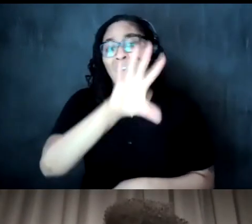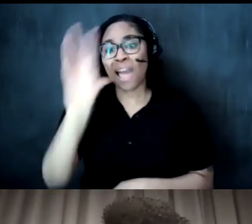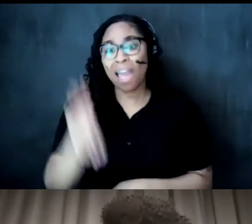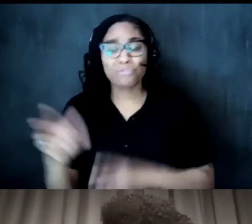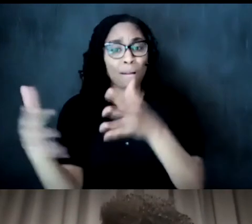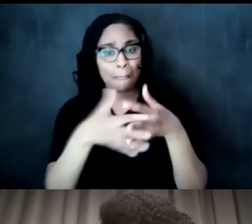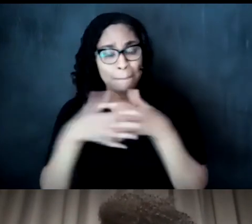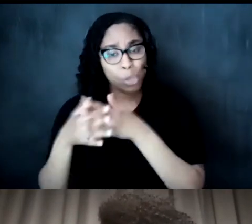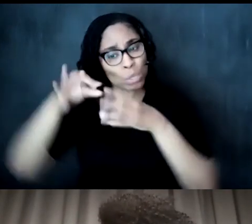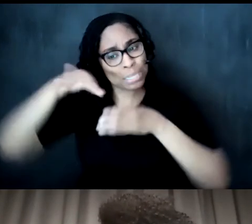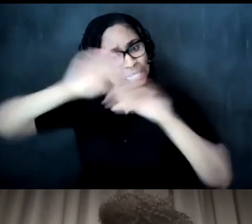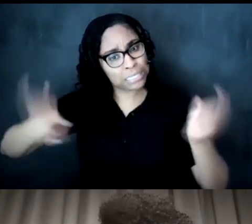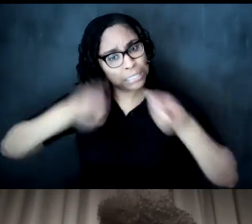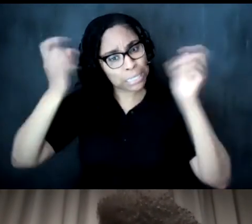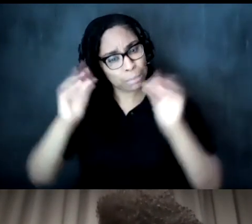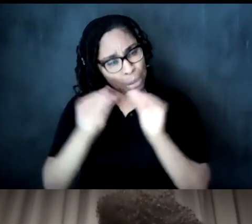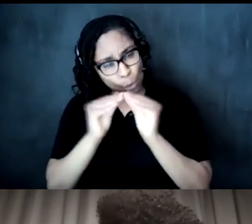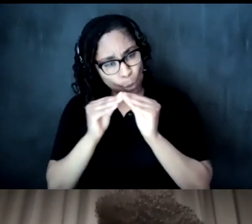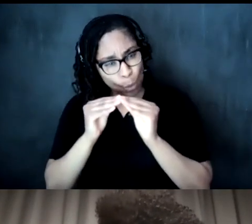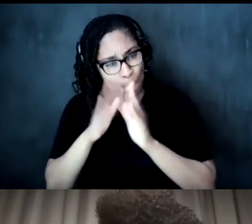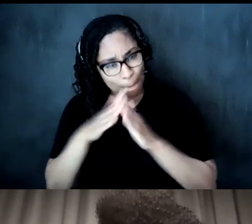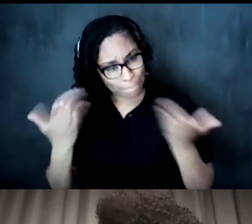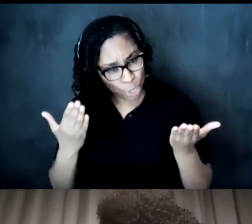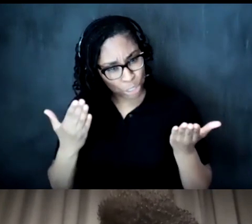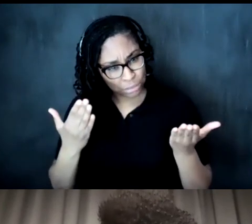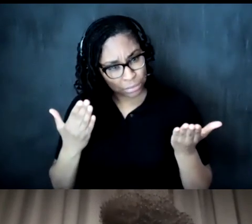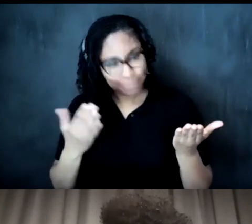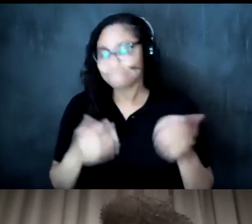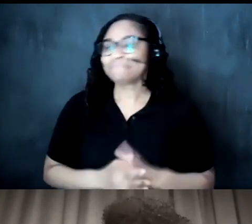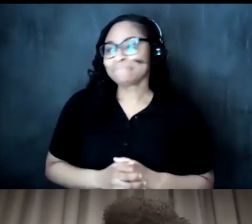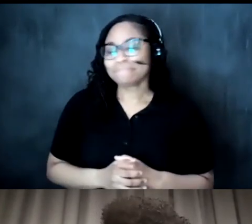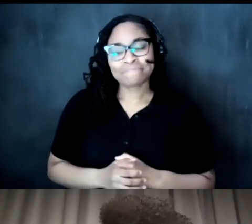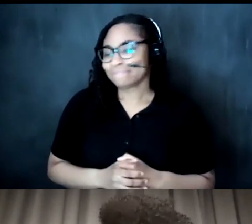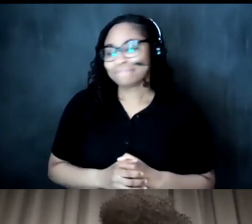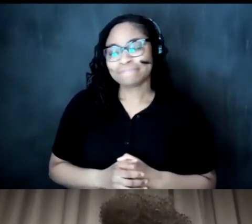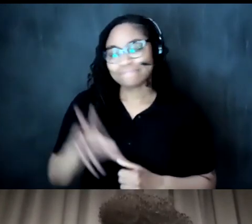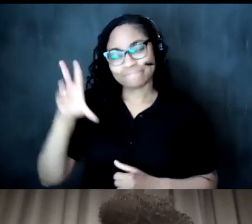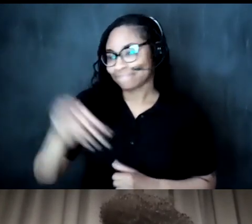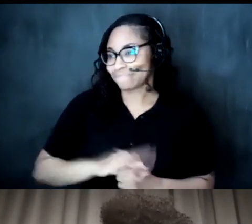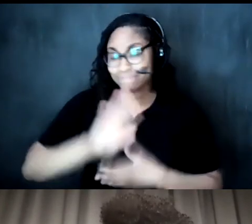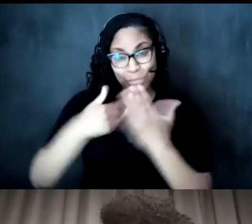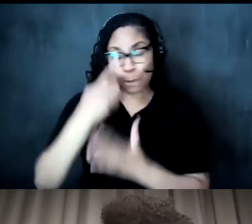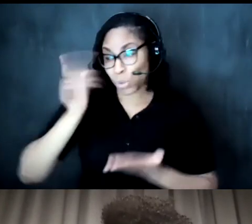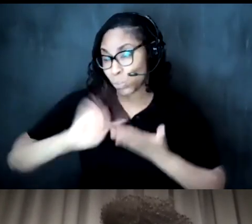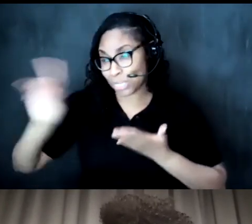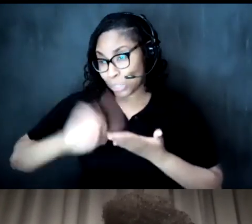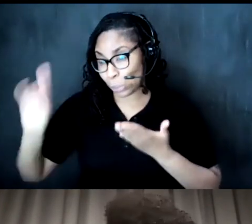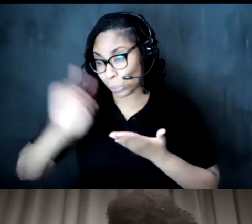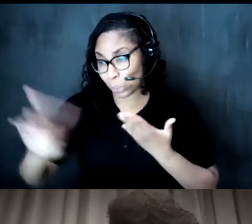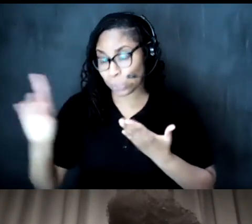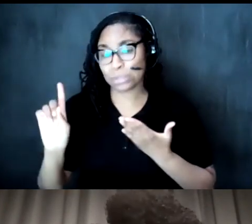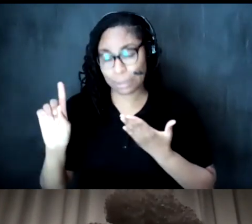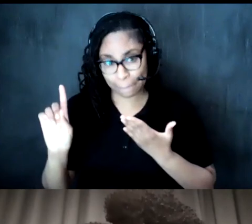so that is a tough question they are not all of my research has come from so many different